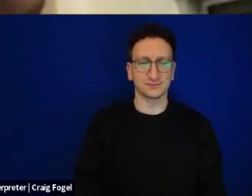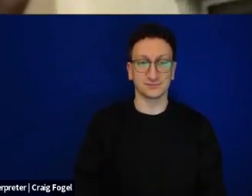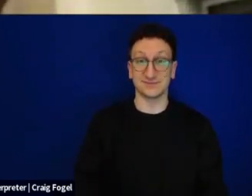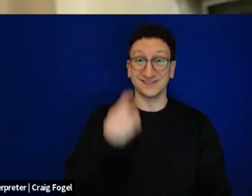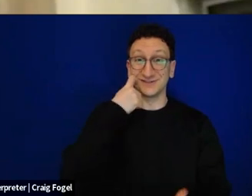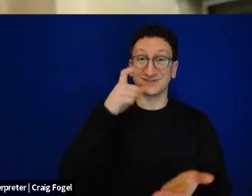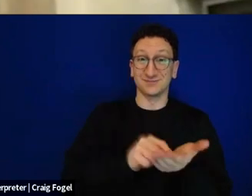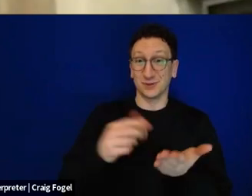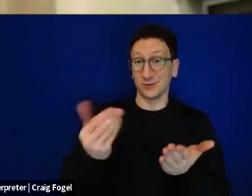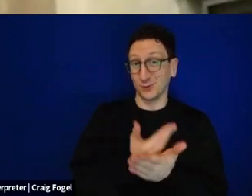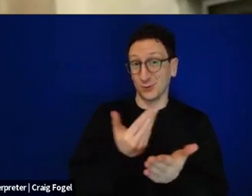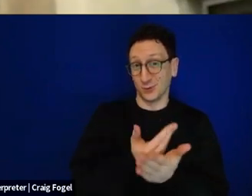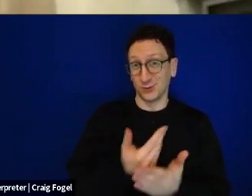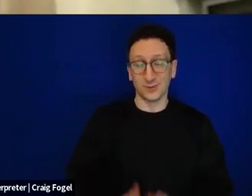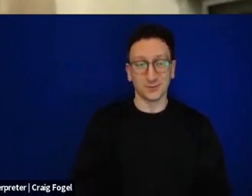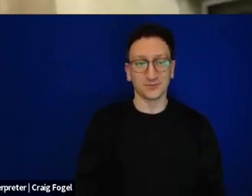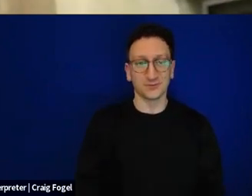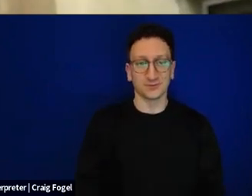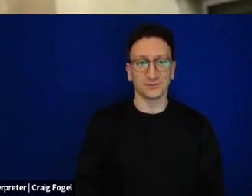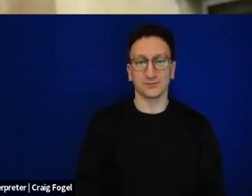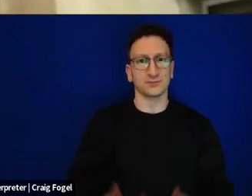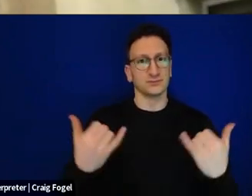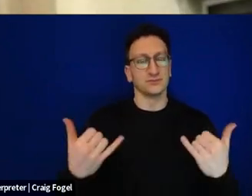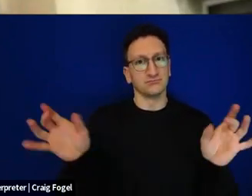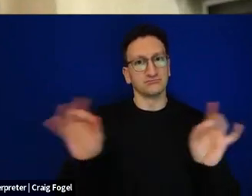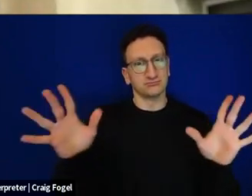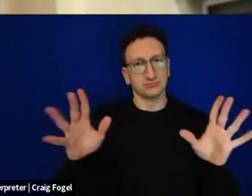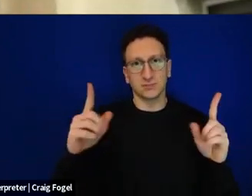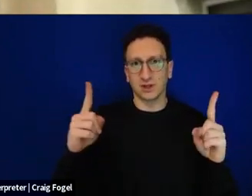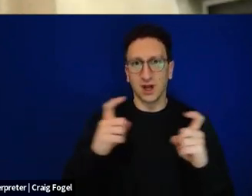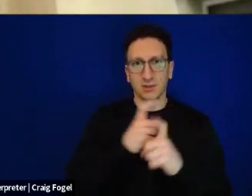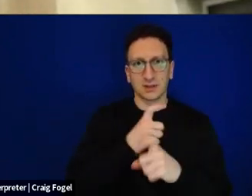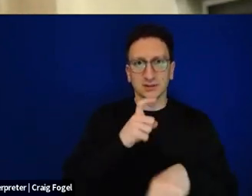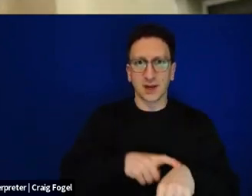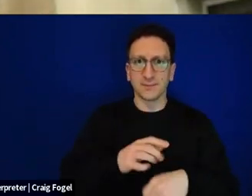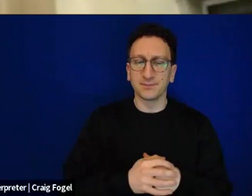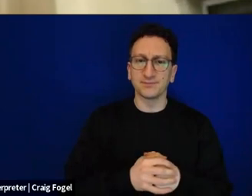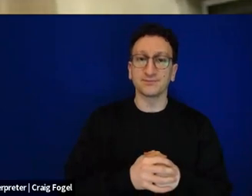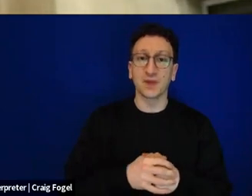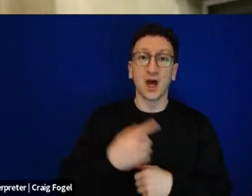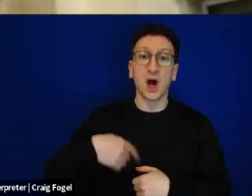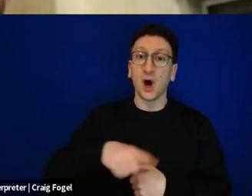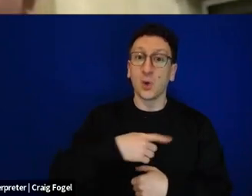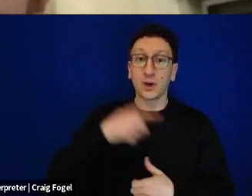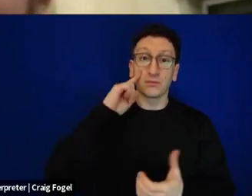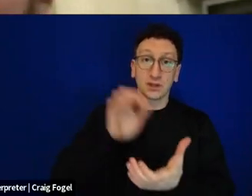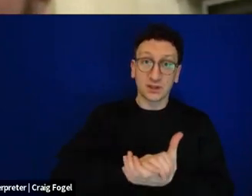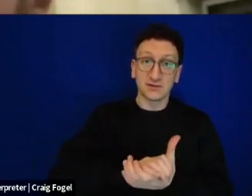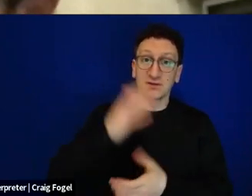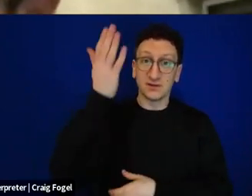printing for this year, for this complicated time. There's a teaching in our tradition that HaKadosh Baruch Hu that God is makdim the refuah to the makah, that God